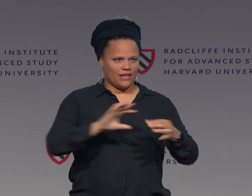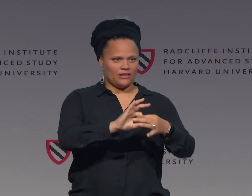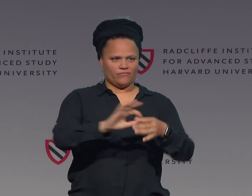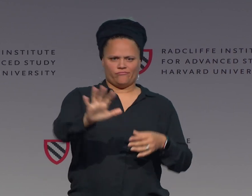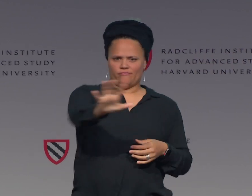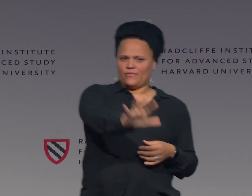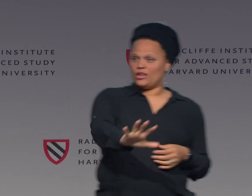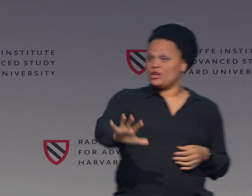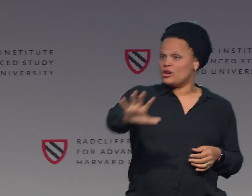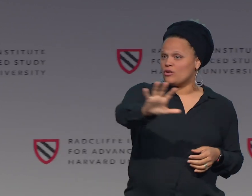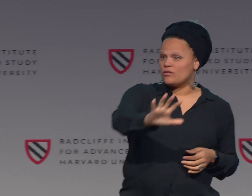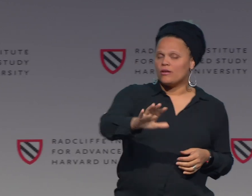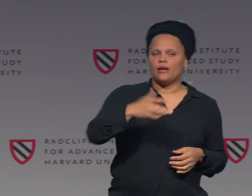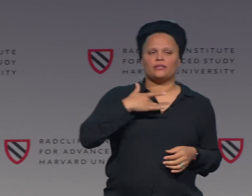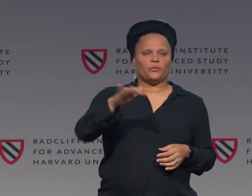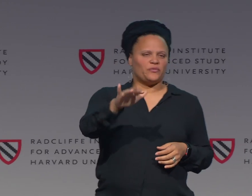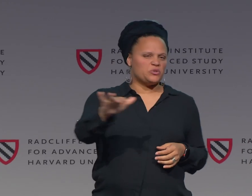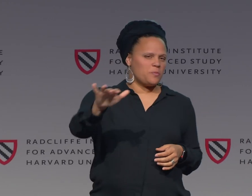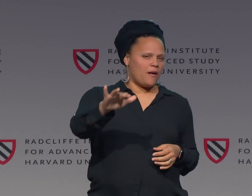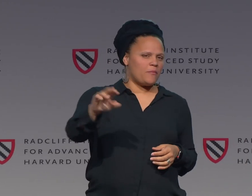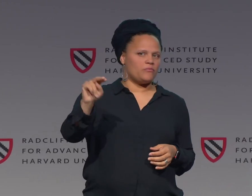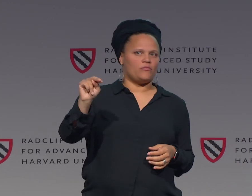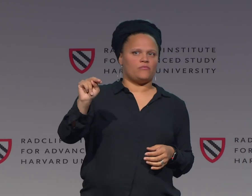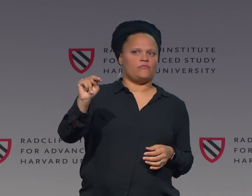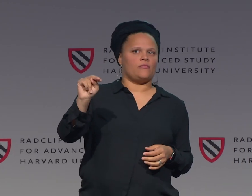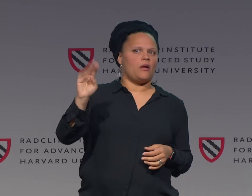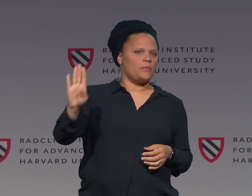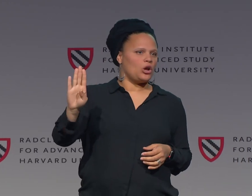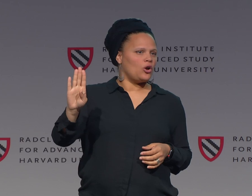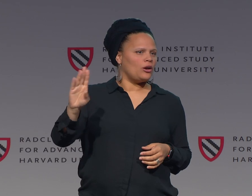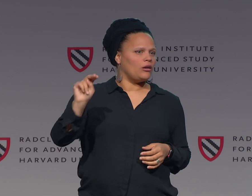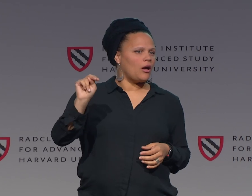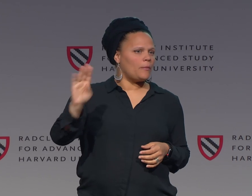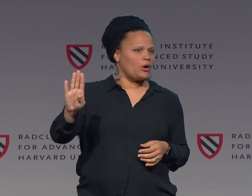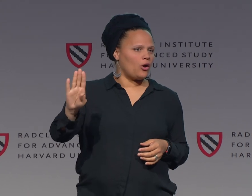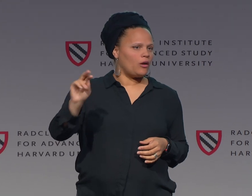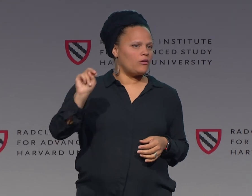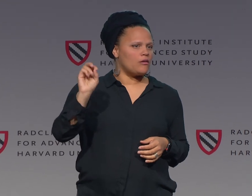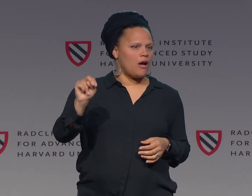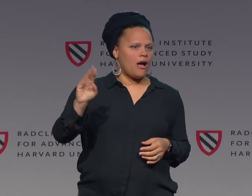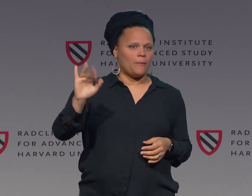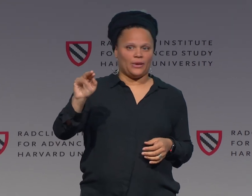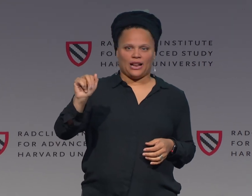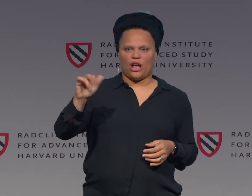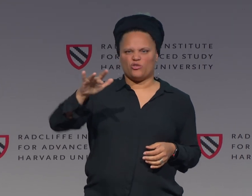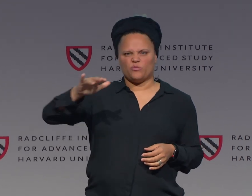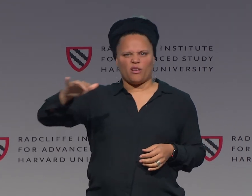As you can see, it's disassociated from my body. So, as an example, you have non-binary,